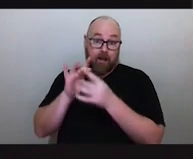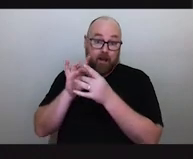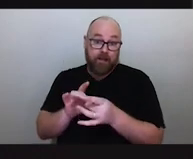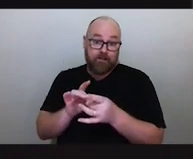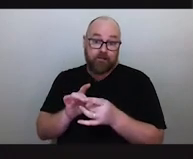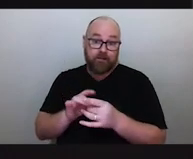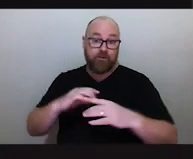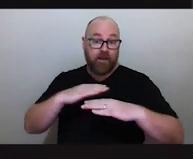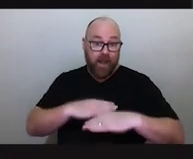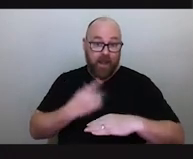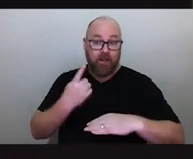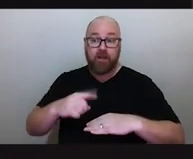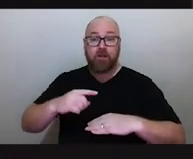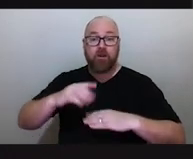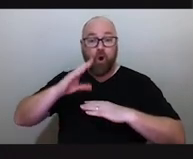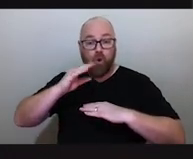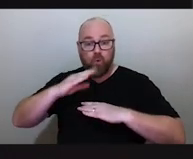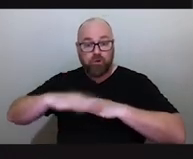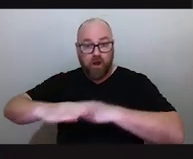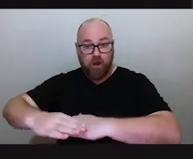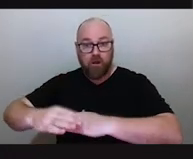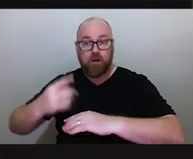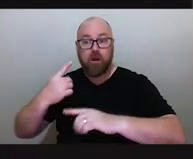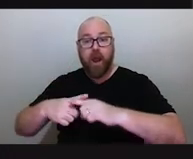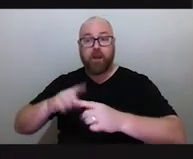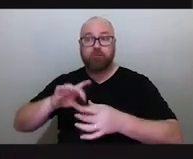and to the oceans and to the moon as well.